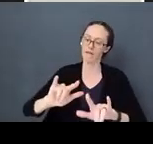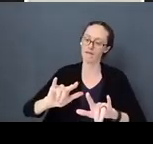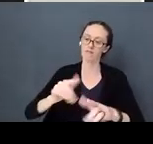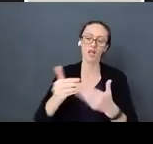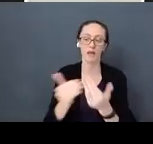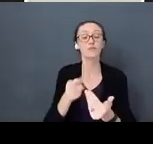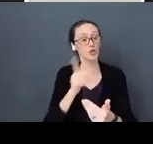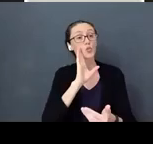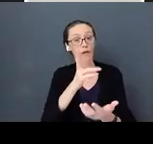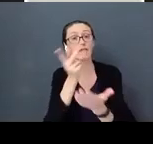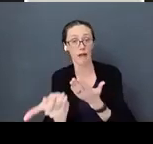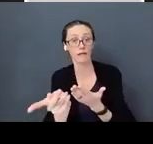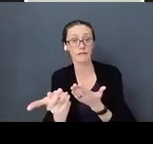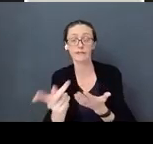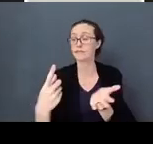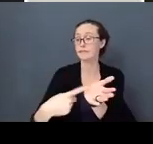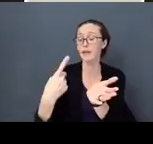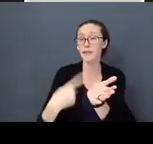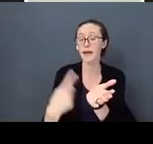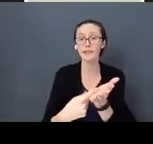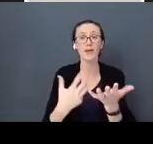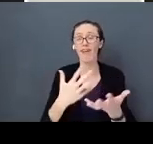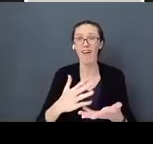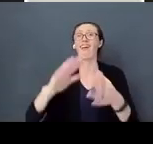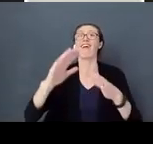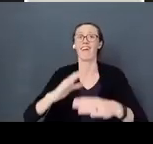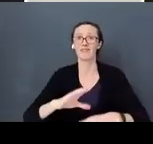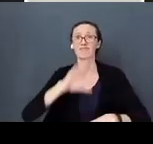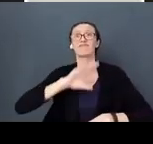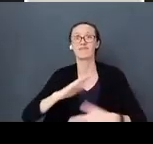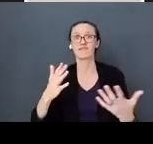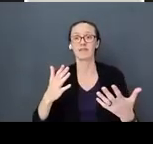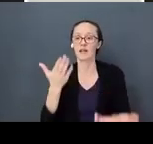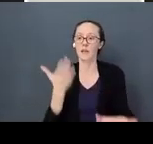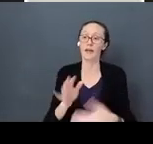maybe have sometimes when things don’t go well, maybe you don’t look good in that outfit. It